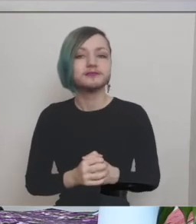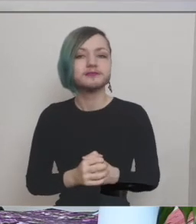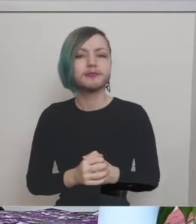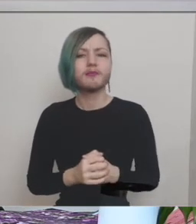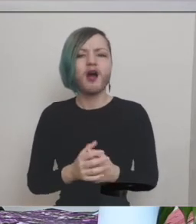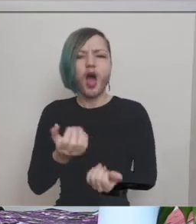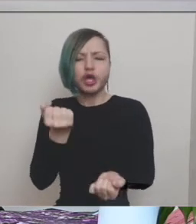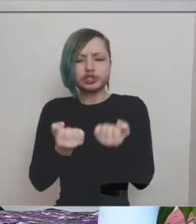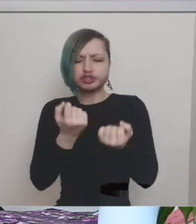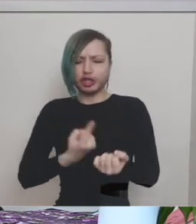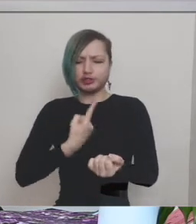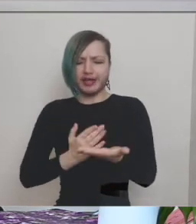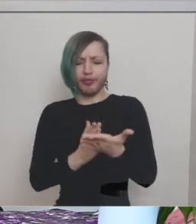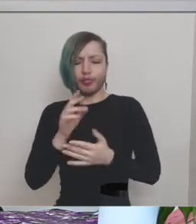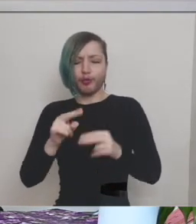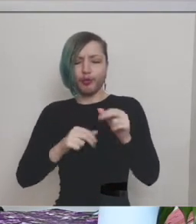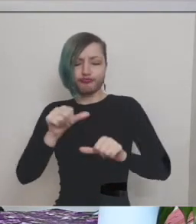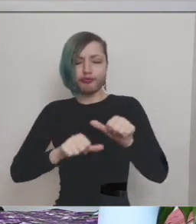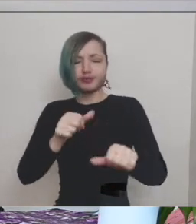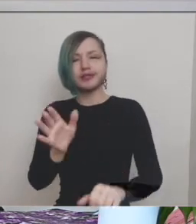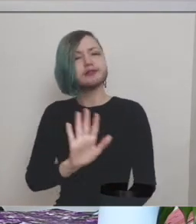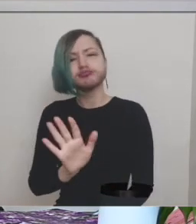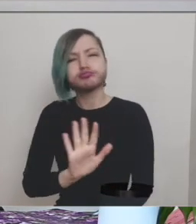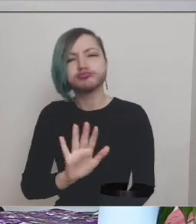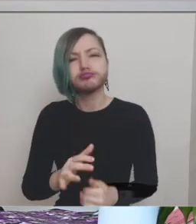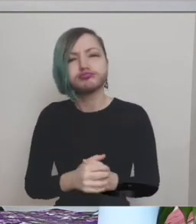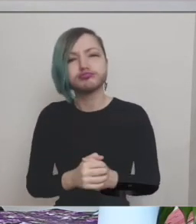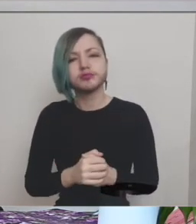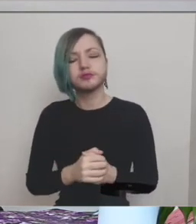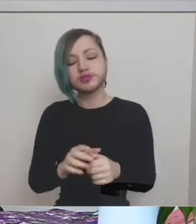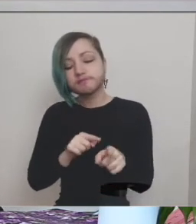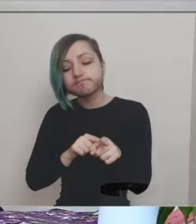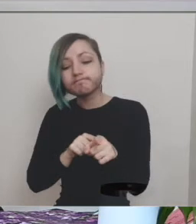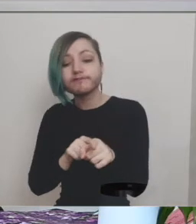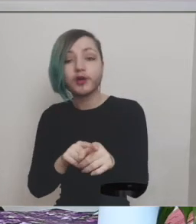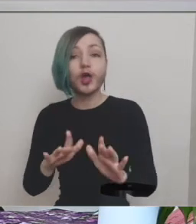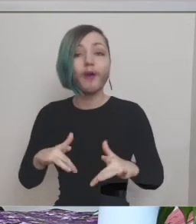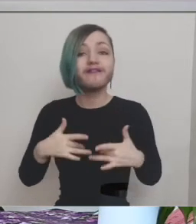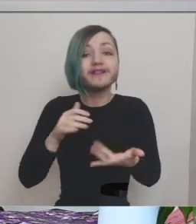during this process just go with what feels right whatever happens at the end happens at the end